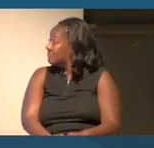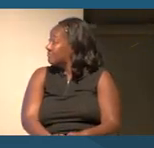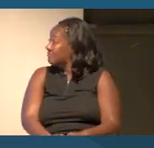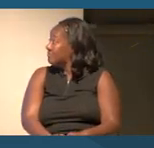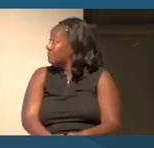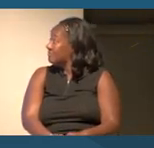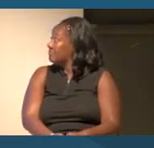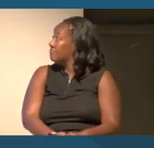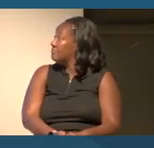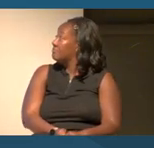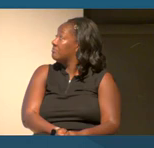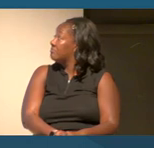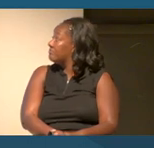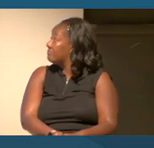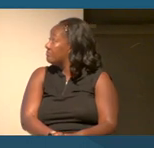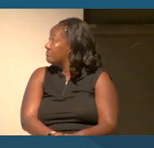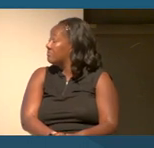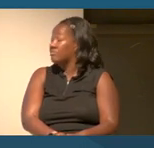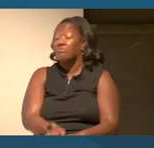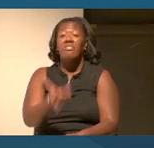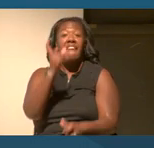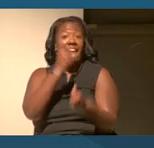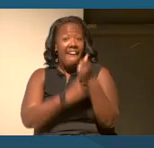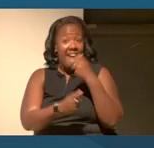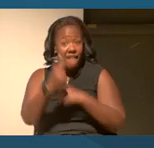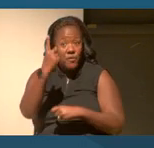Everyone has a racial identity.